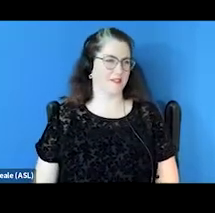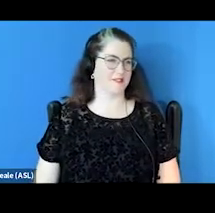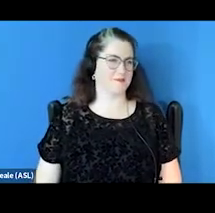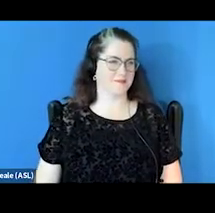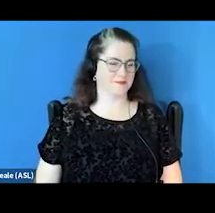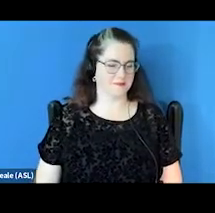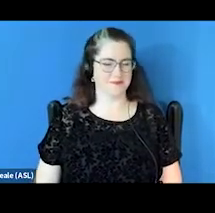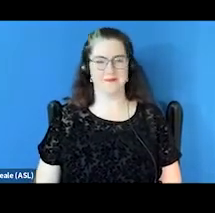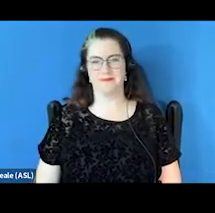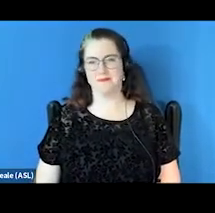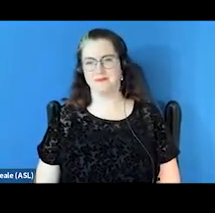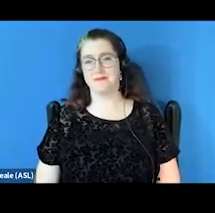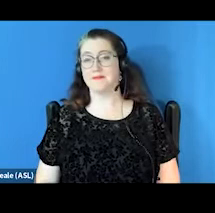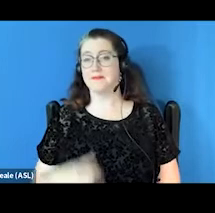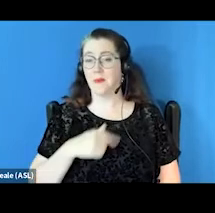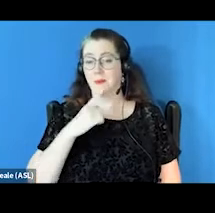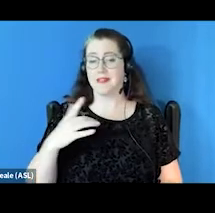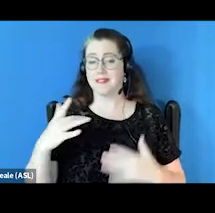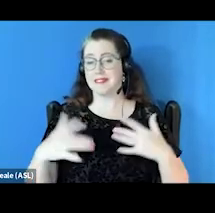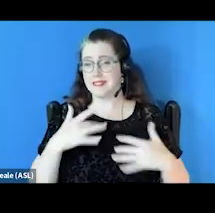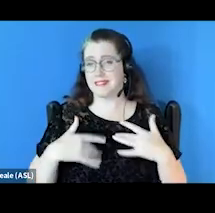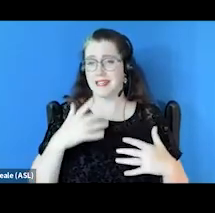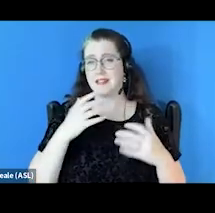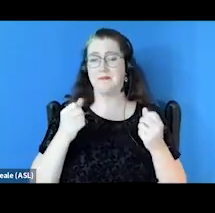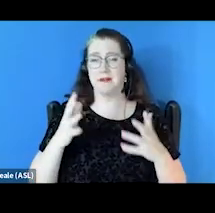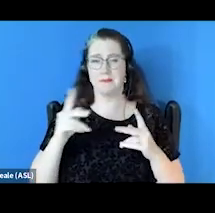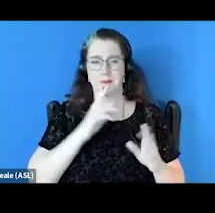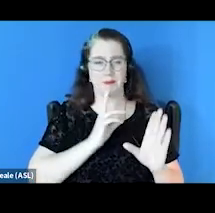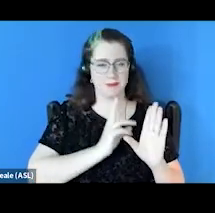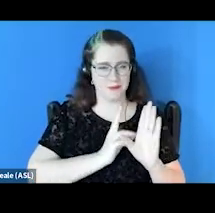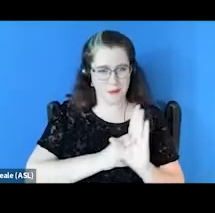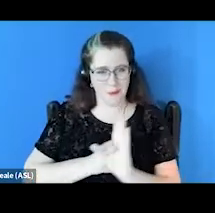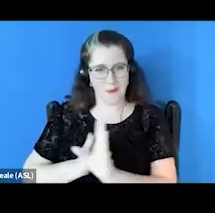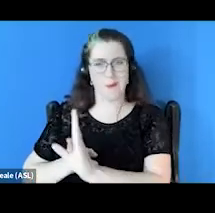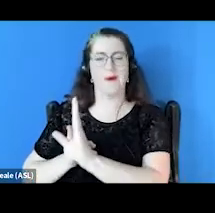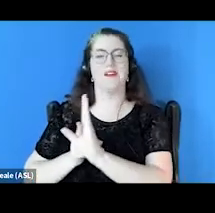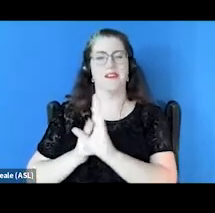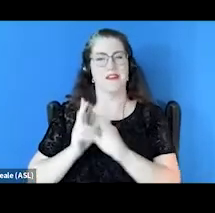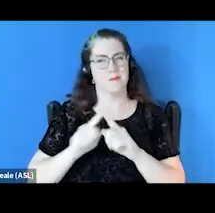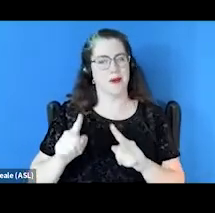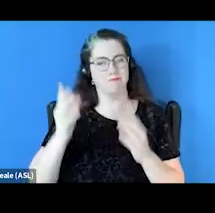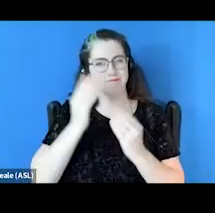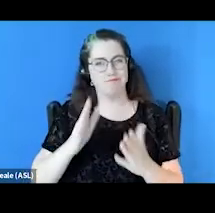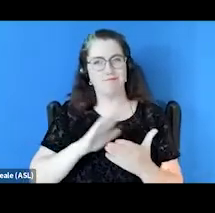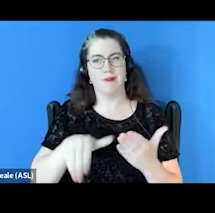So we are so excited that so many people are joining us, but with that, just rest assured all of your lines are muted.